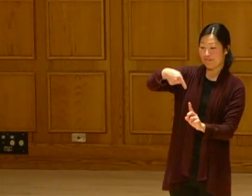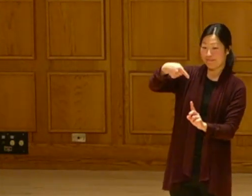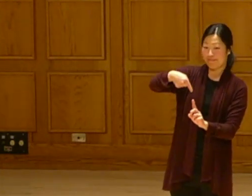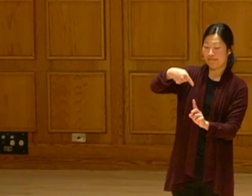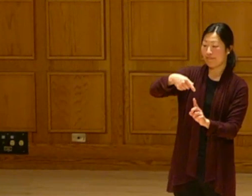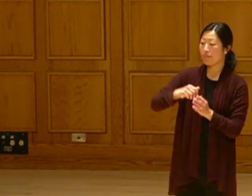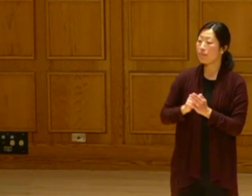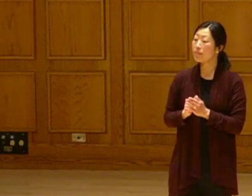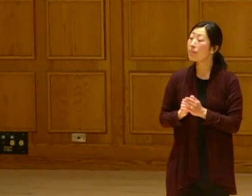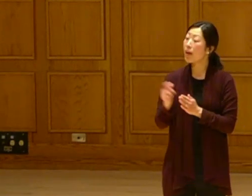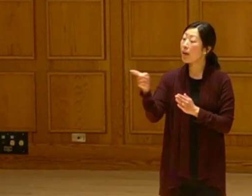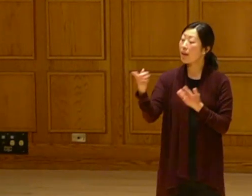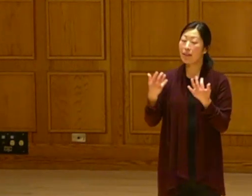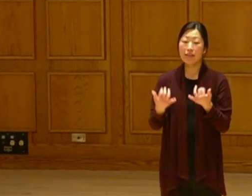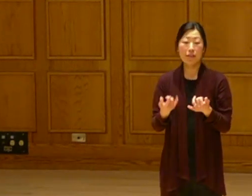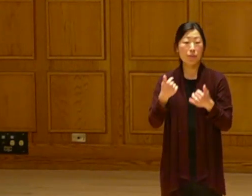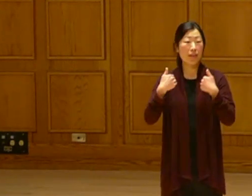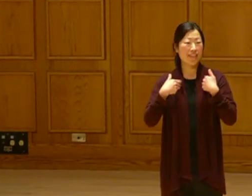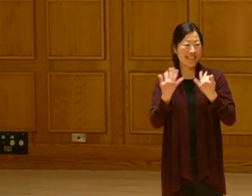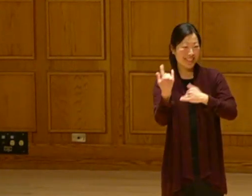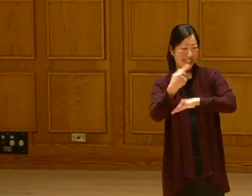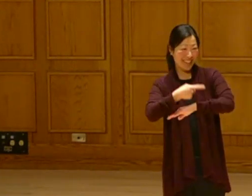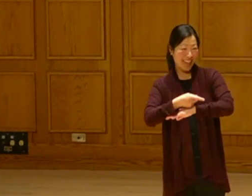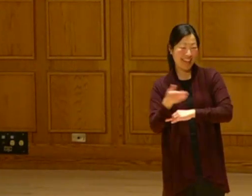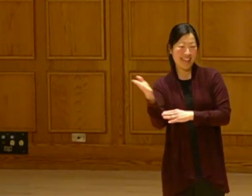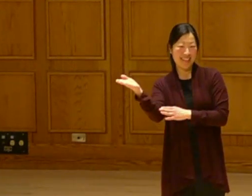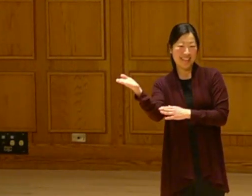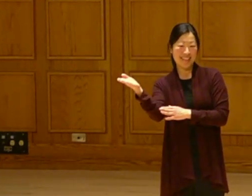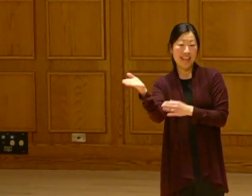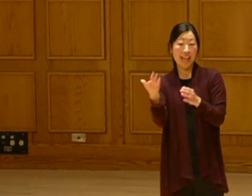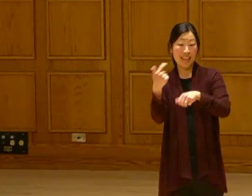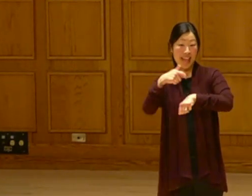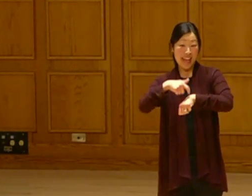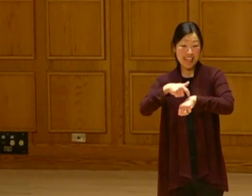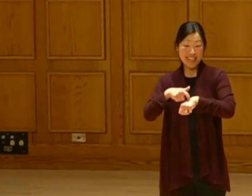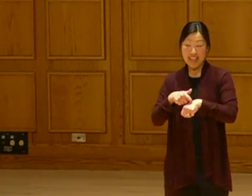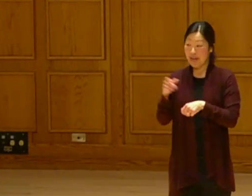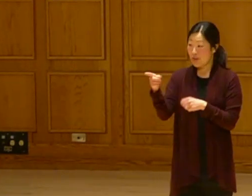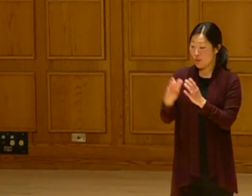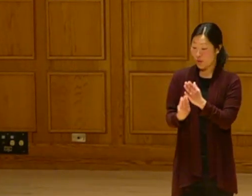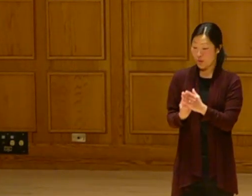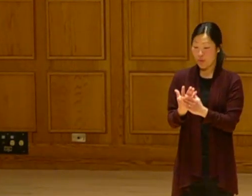So this particular variety that I have who joined me today is a variety the last time she grew was 1951.